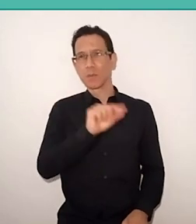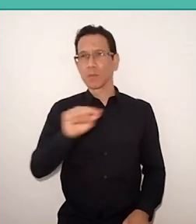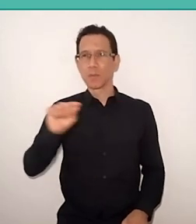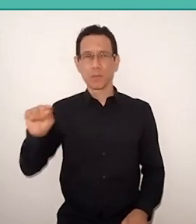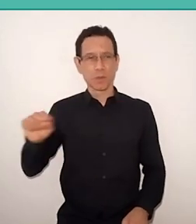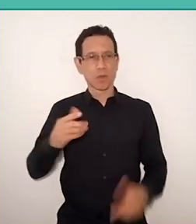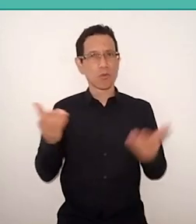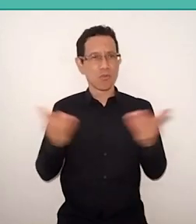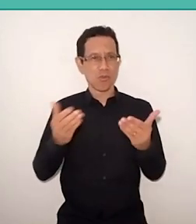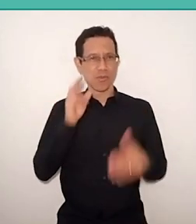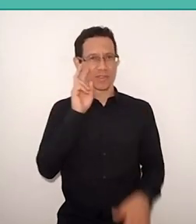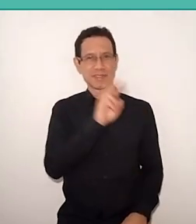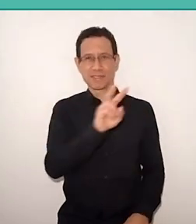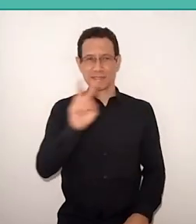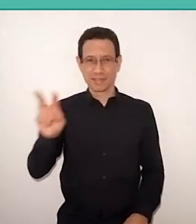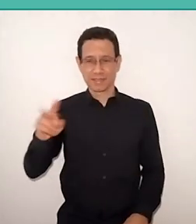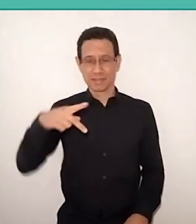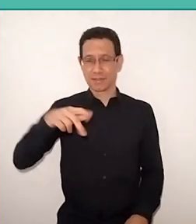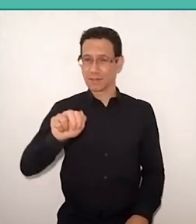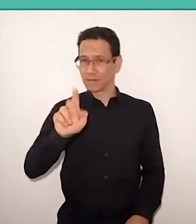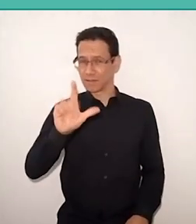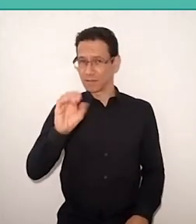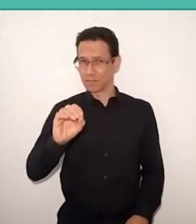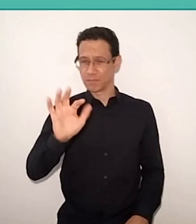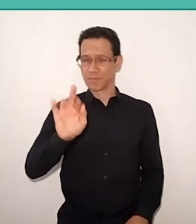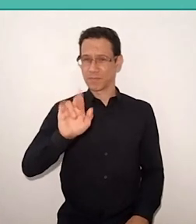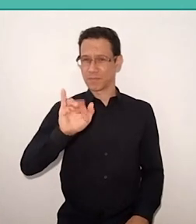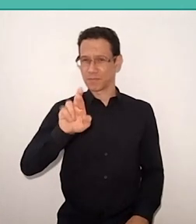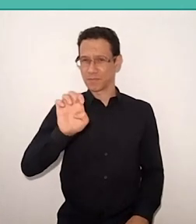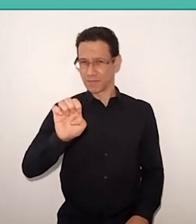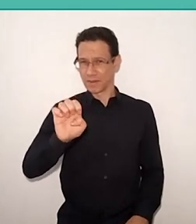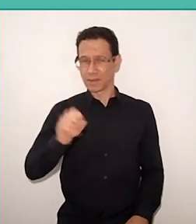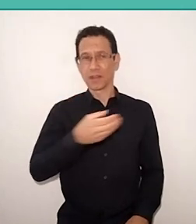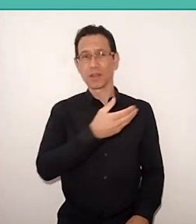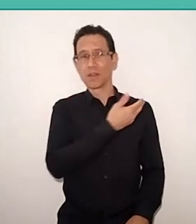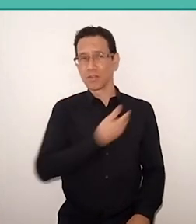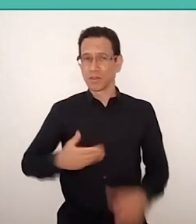The legacy of Paulo Freire, the value of public school, the relationships every time more intrinsic